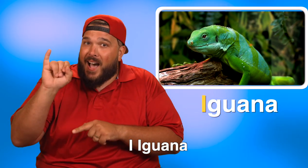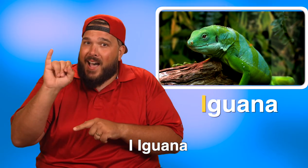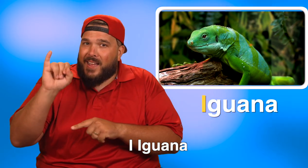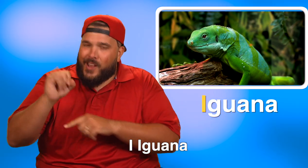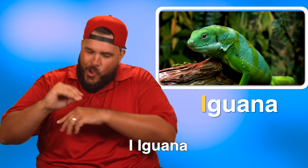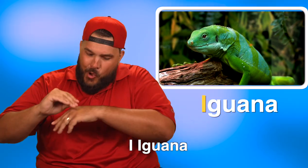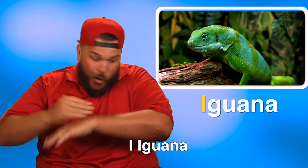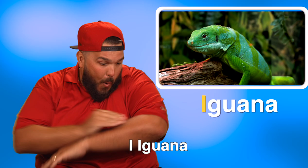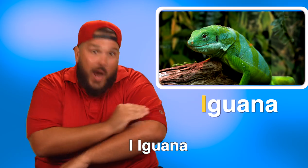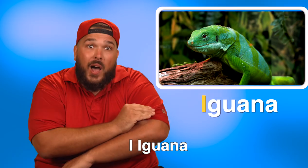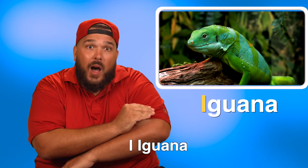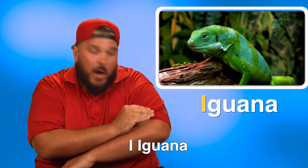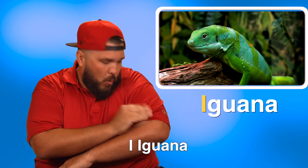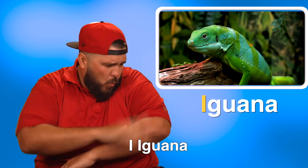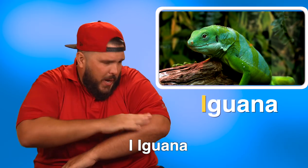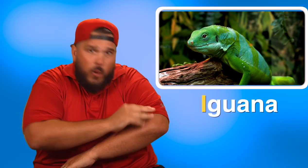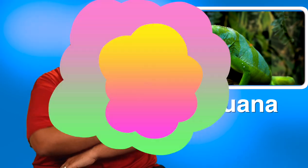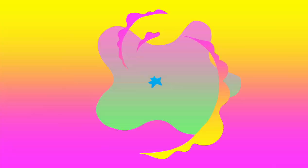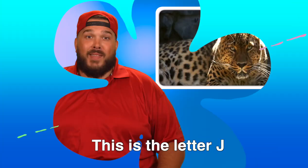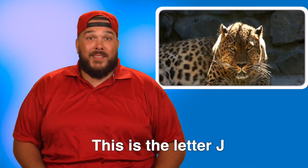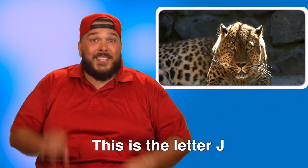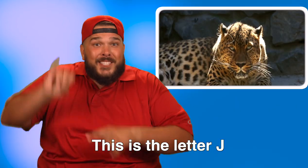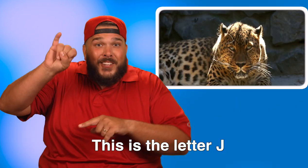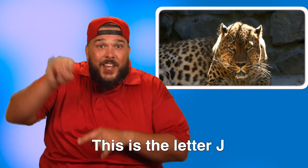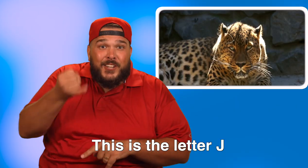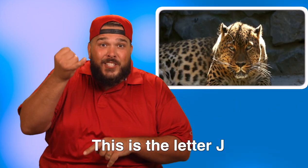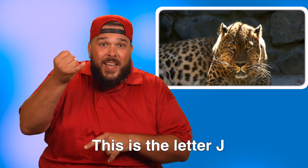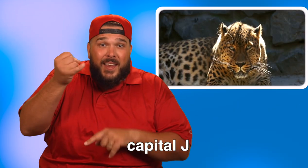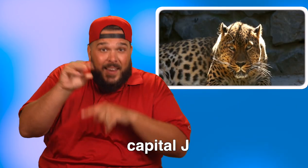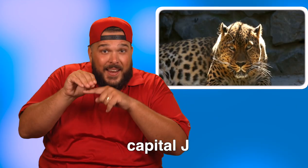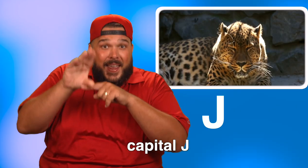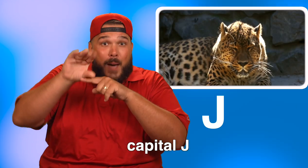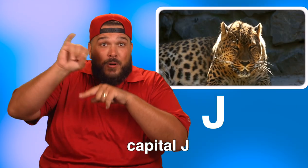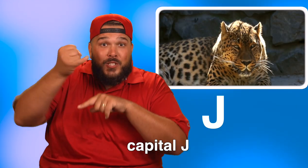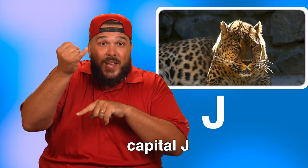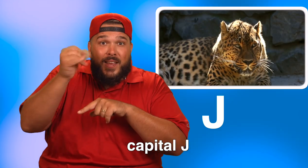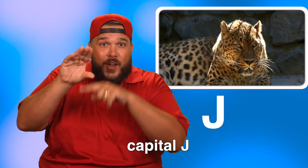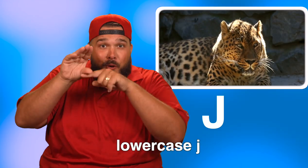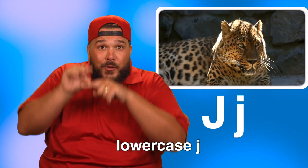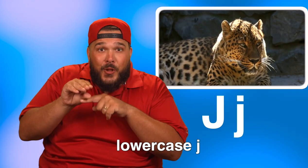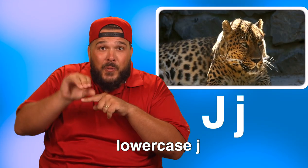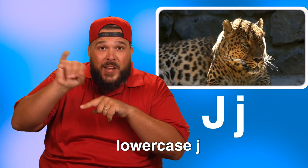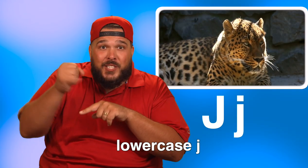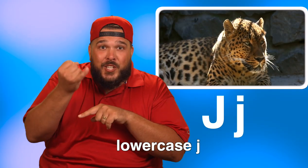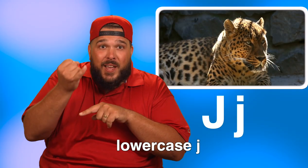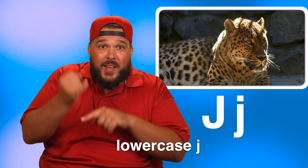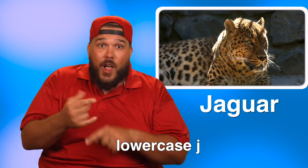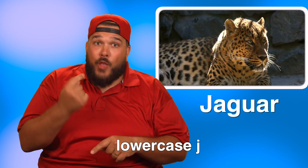I, iguana. This is the letter J. Capital J, lowercase j.